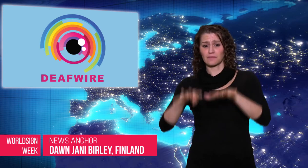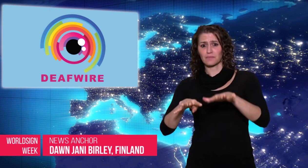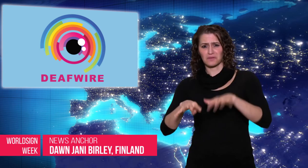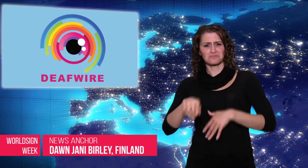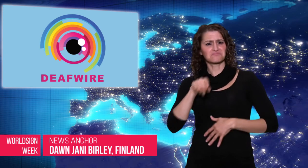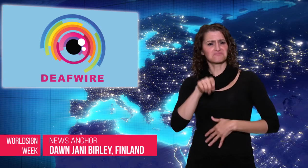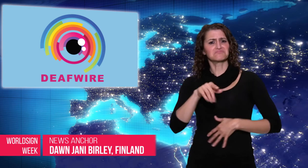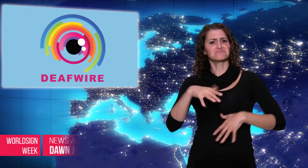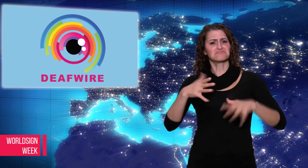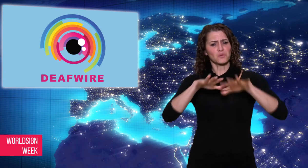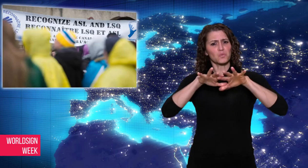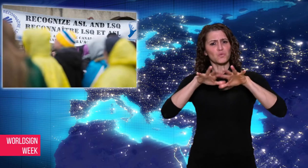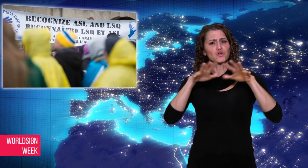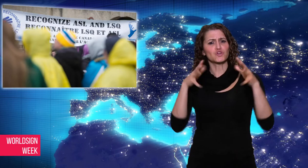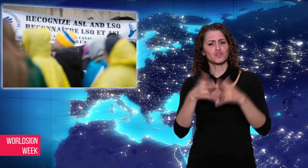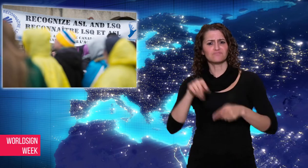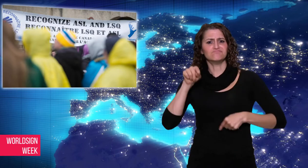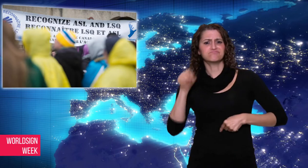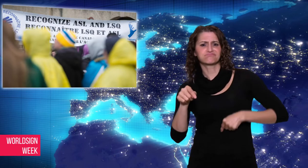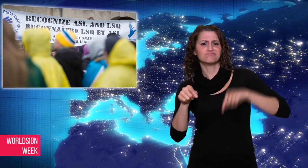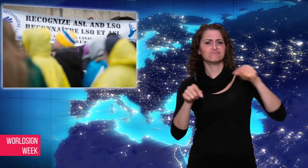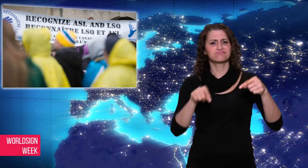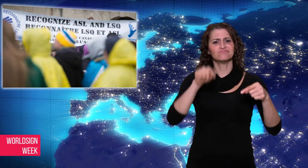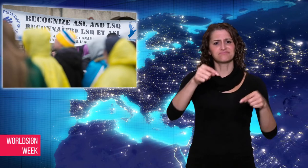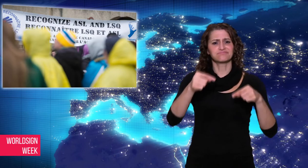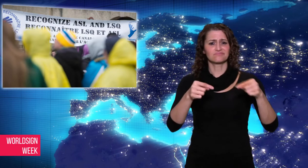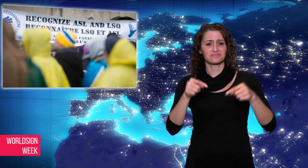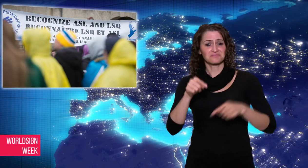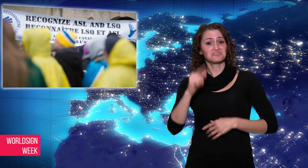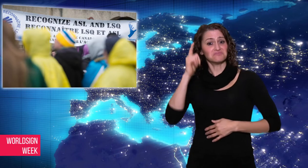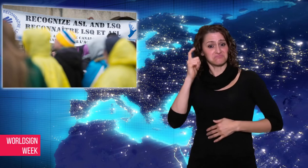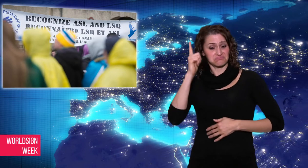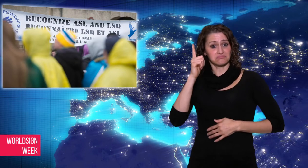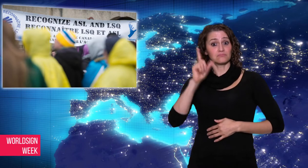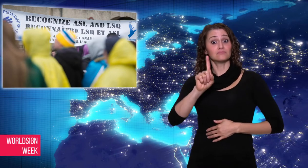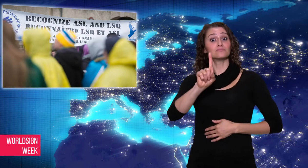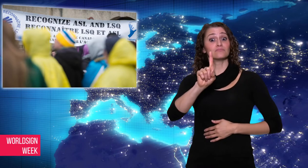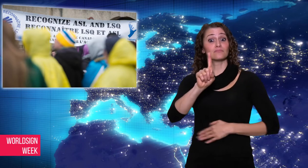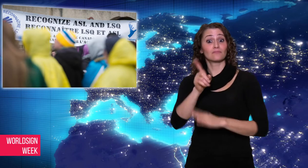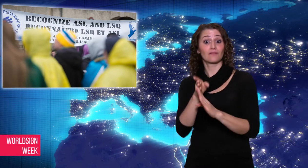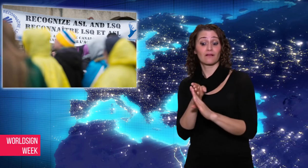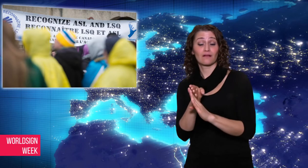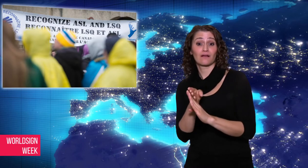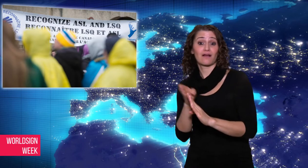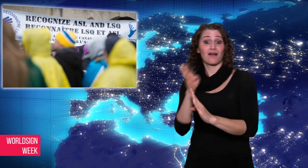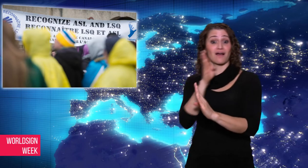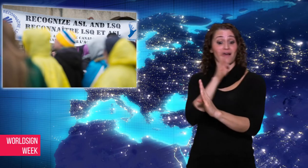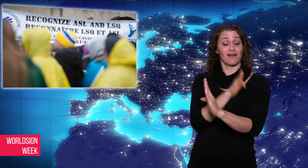of the Deaf that began on